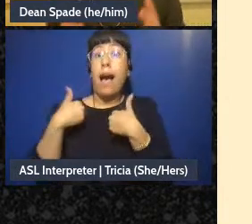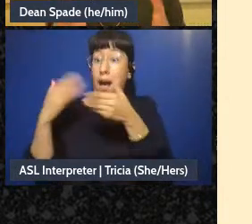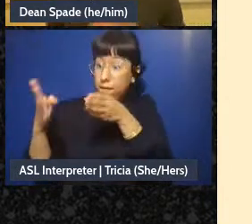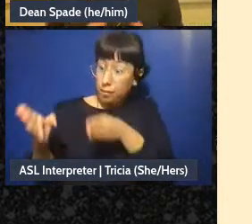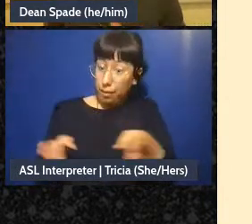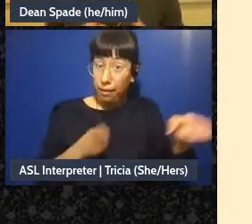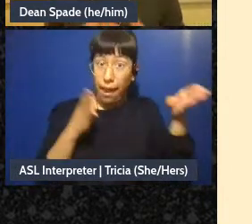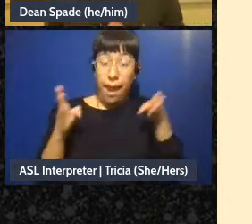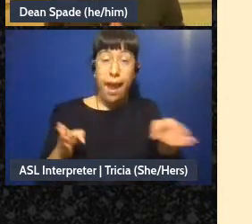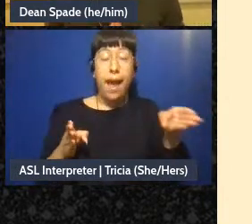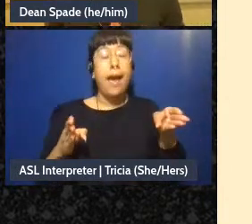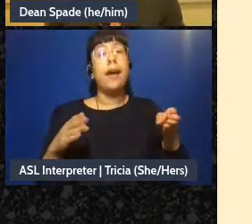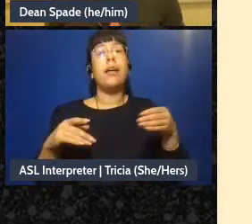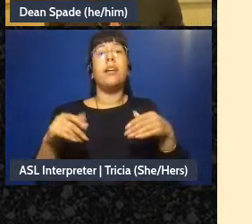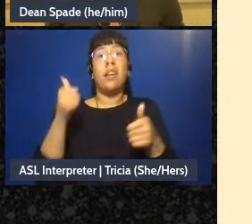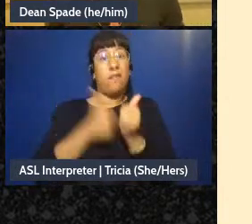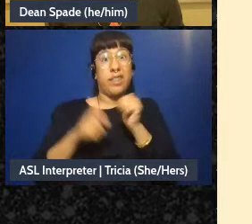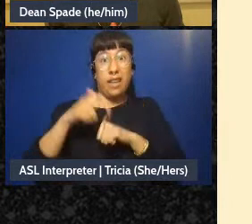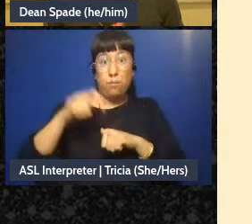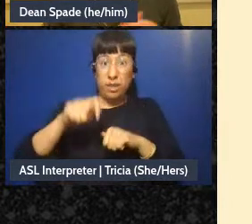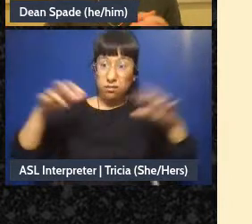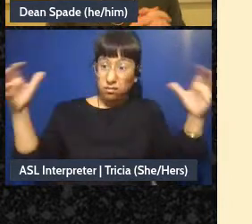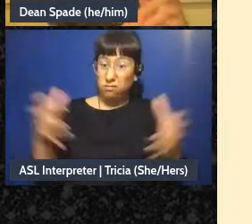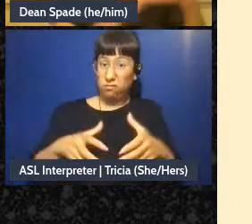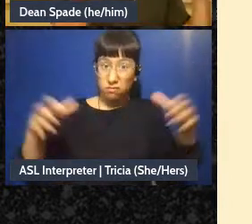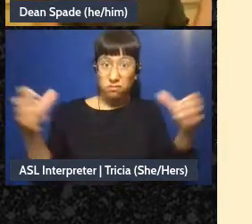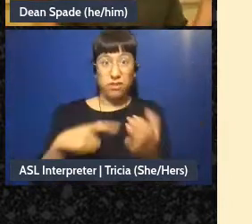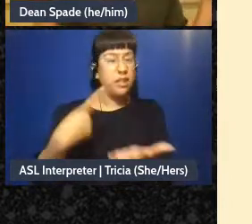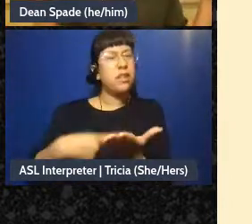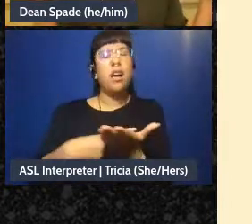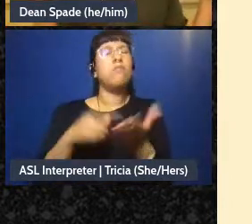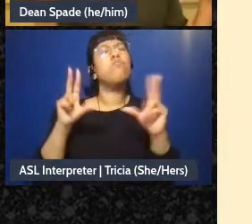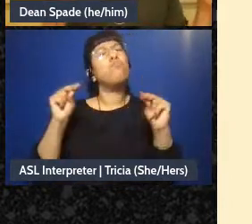and talk about it all every time because we already made like the big decision “we're